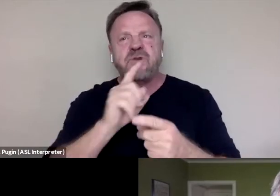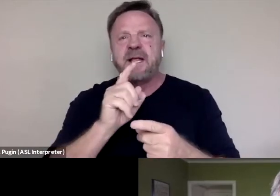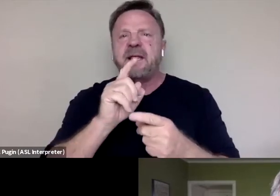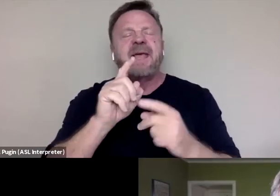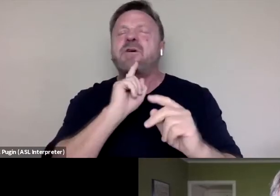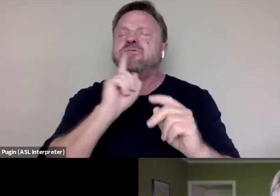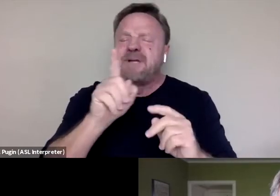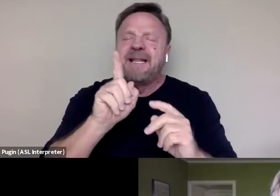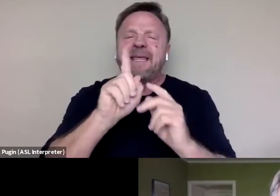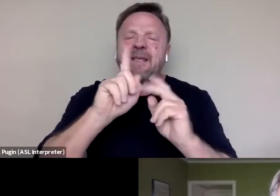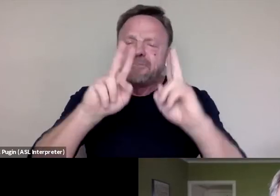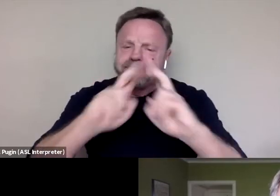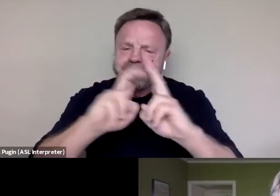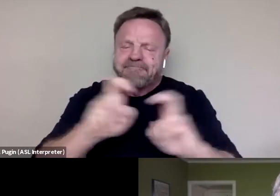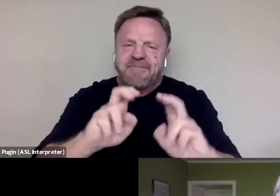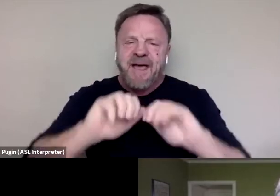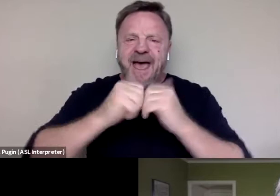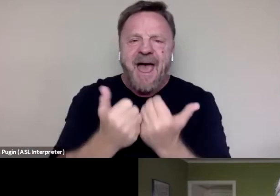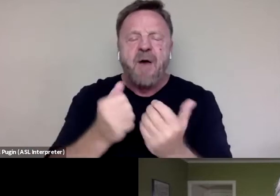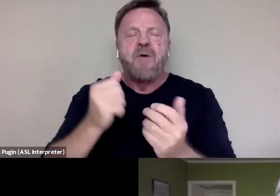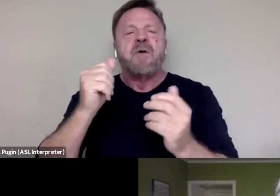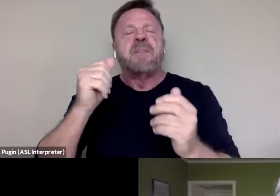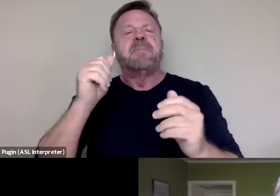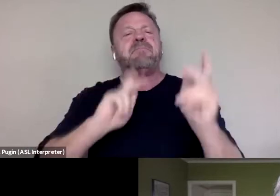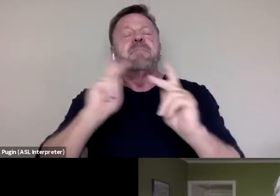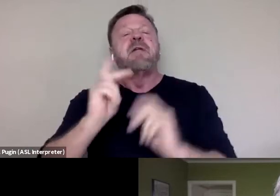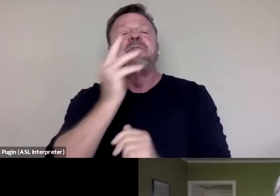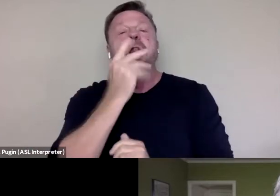women of color's voices are all too often silenced